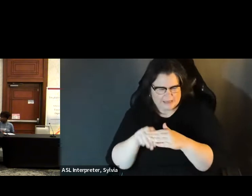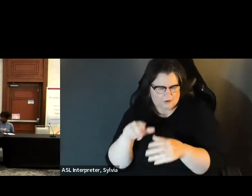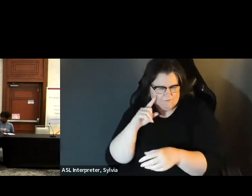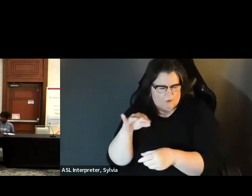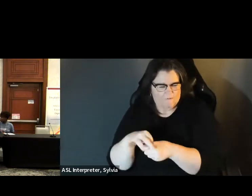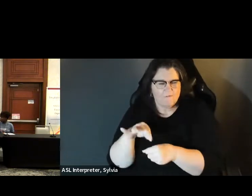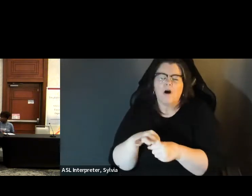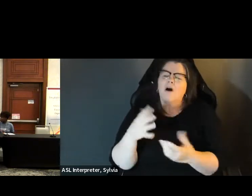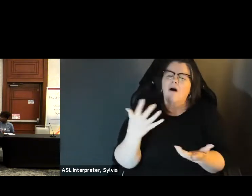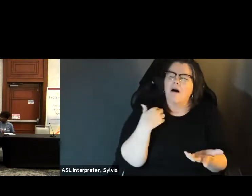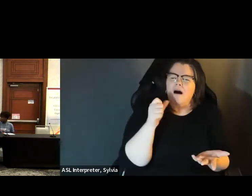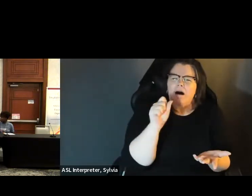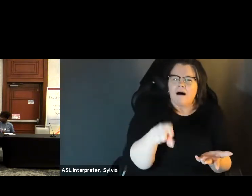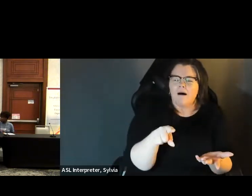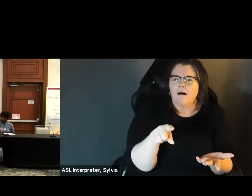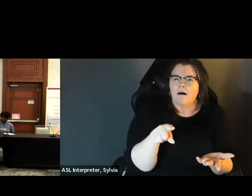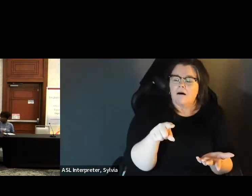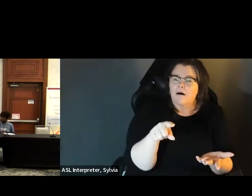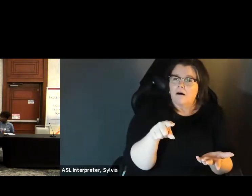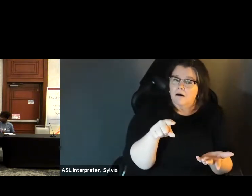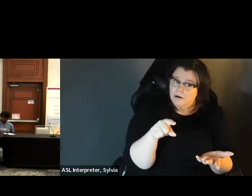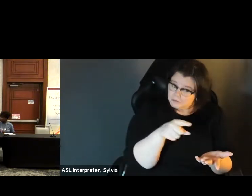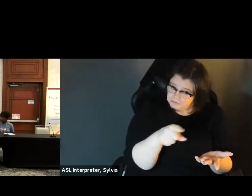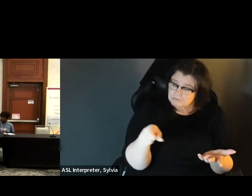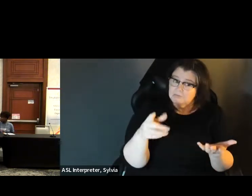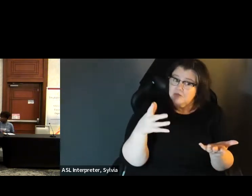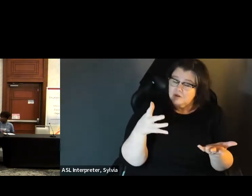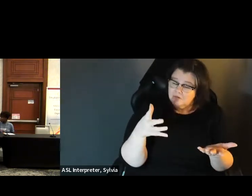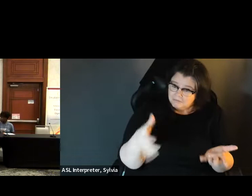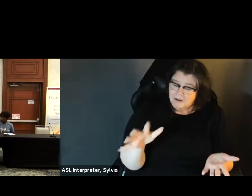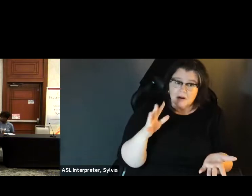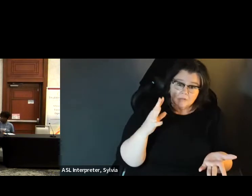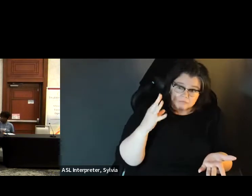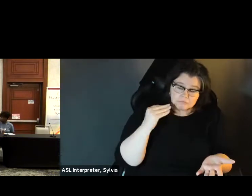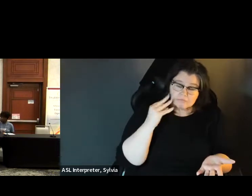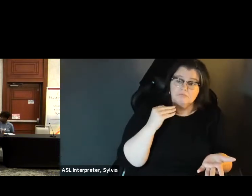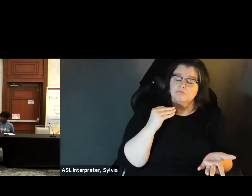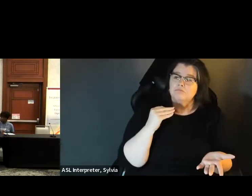together in order to improve accessibility of voting, has anyone seen